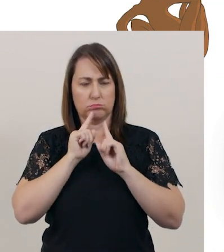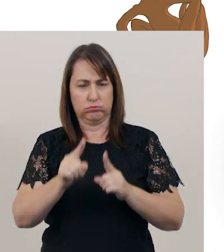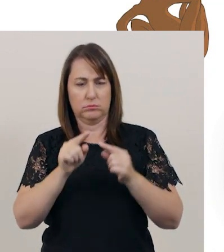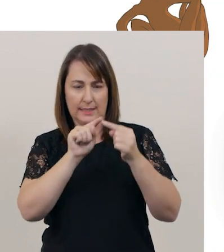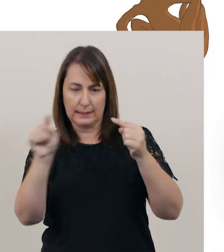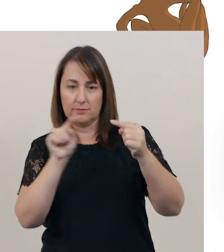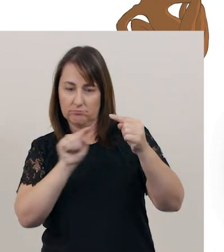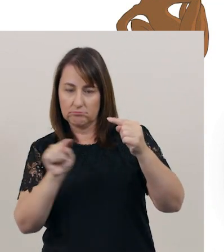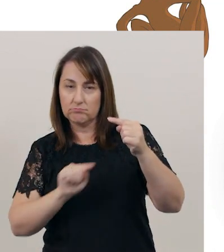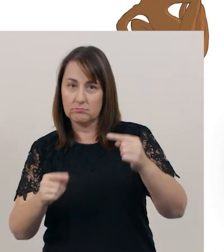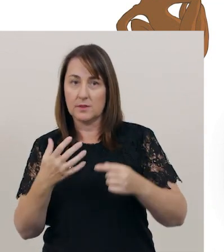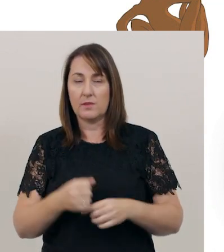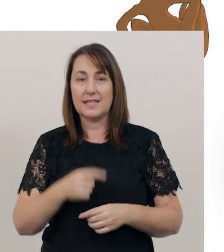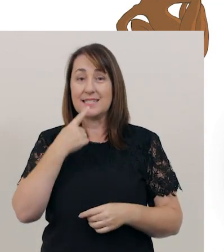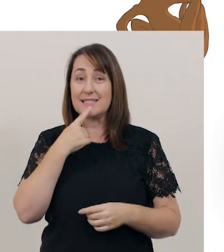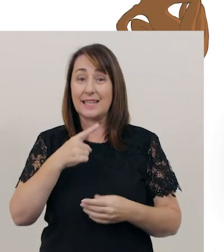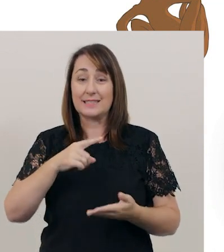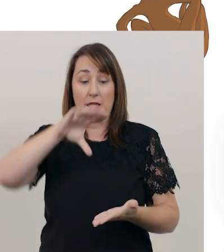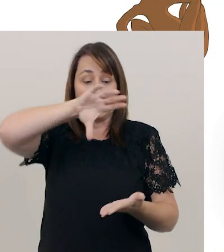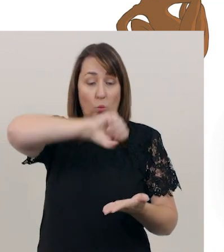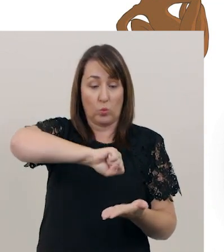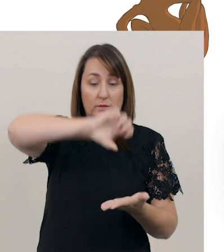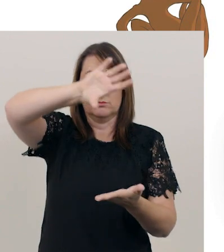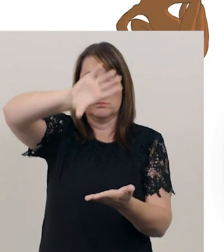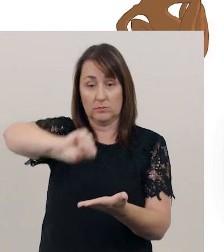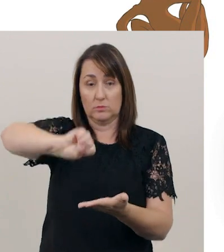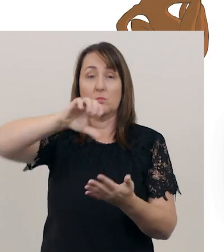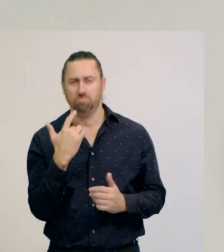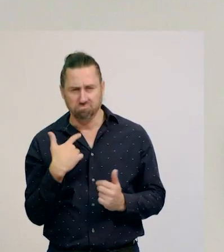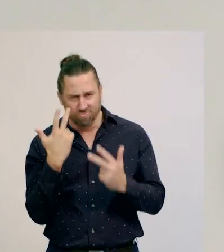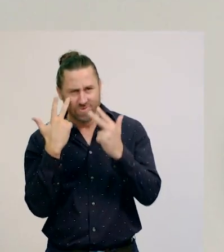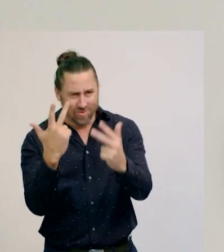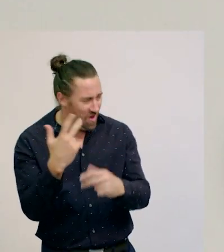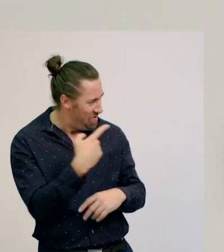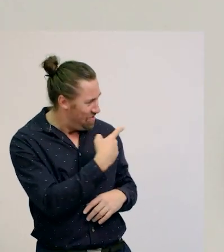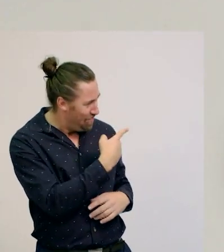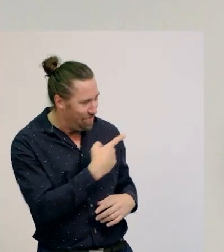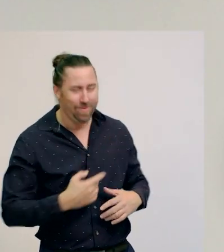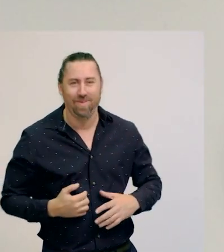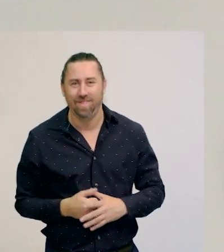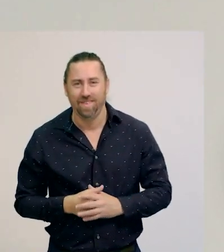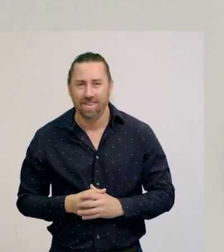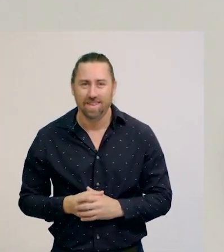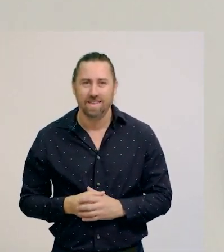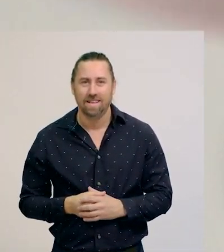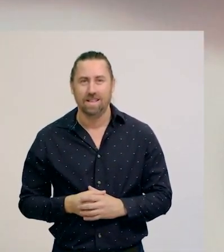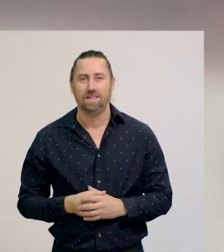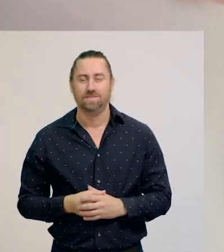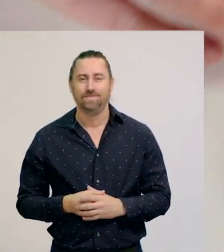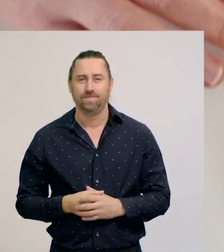and learn how to write one just by following simple, clear instructions. In Maths, we’ll learn all about rounding, to calculate change.